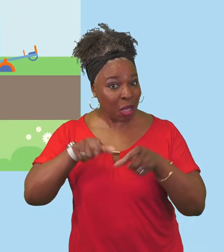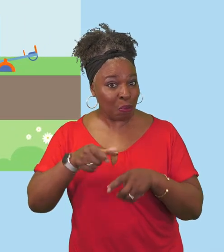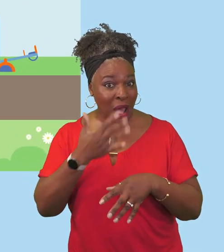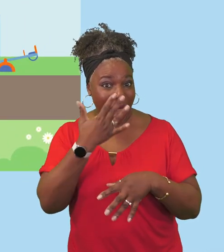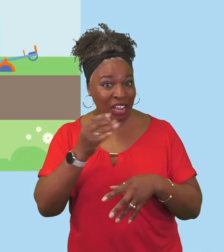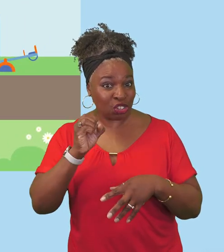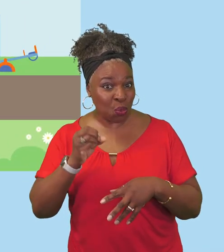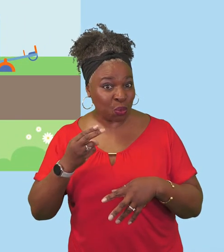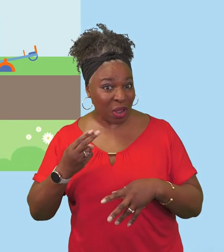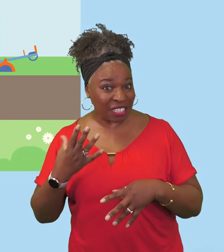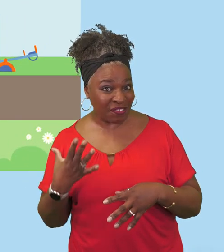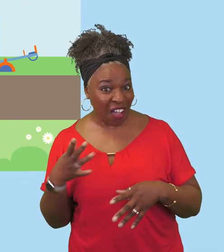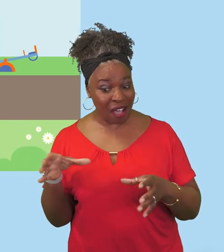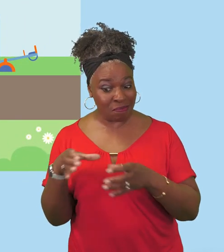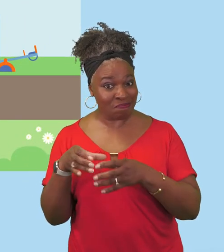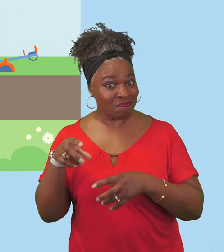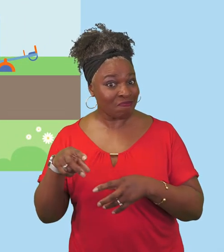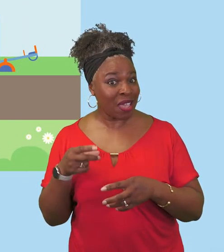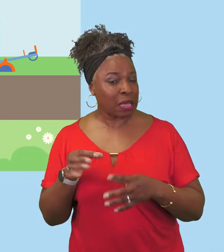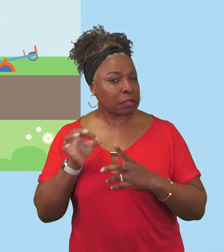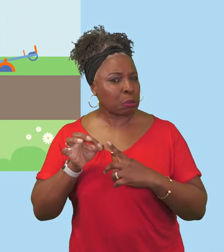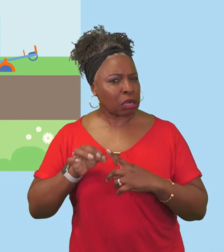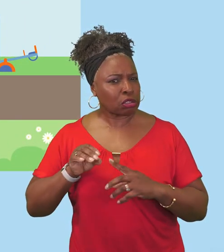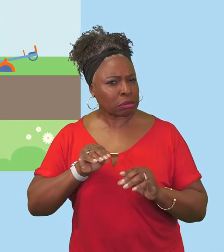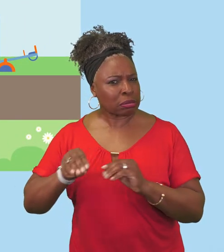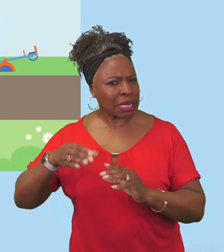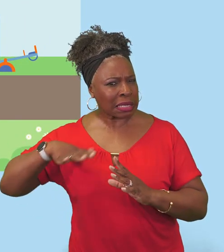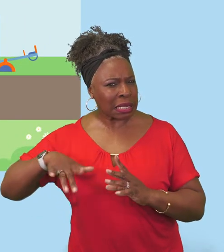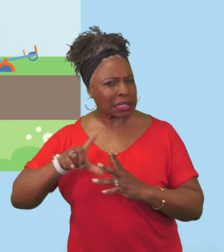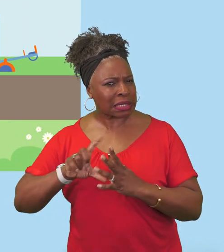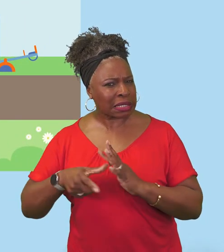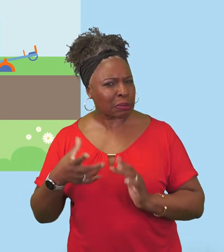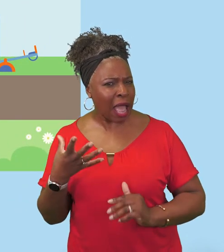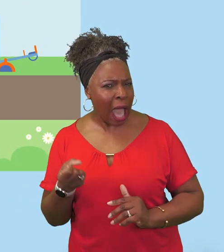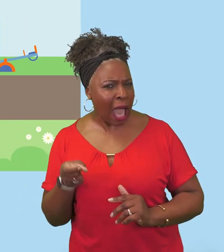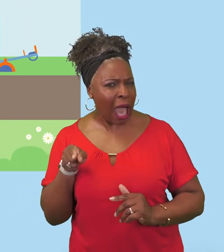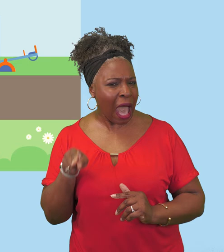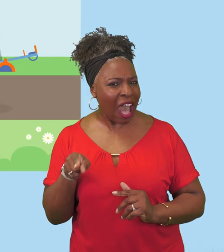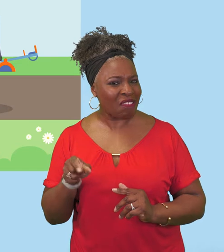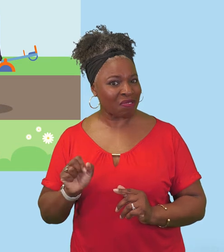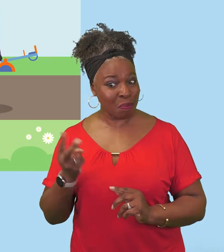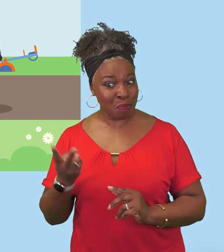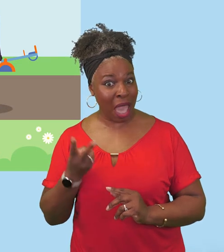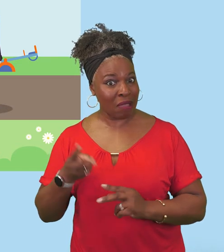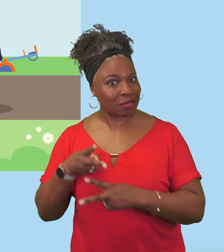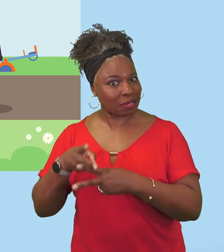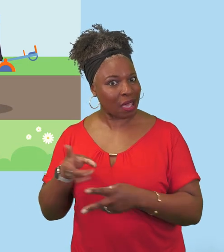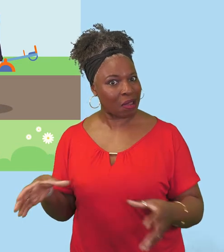aged 0 to 25 with special educational needs or disabilities and for their parents and carers.